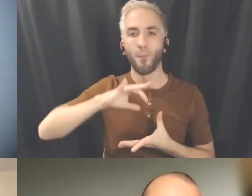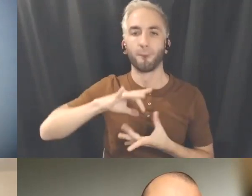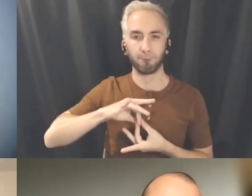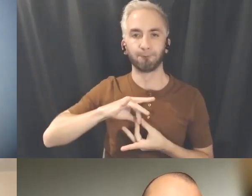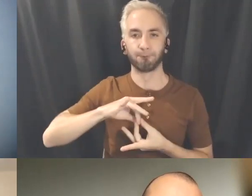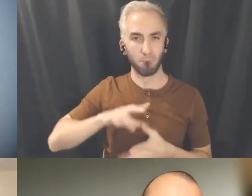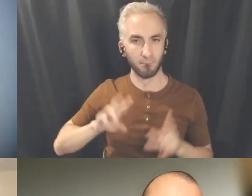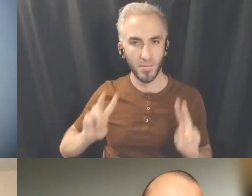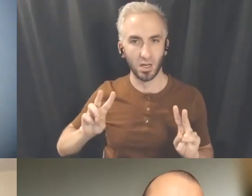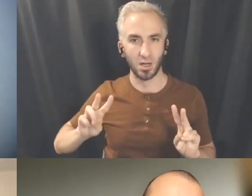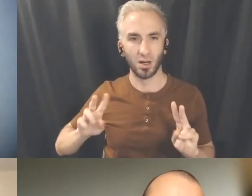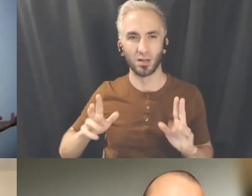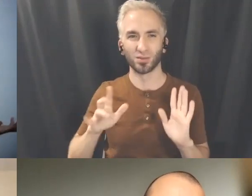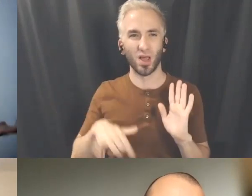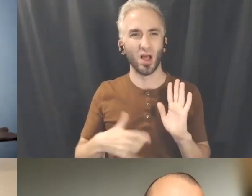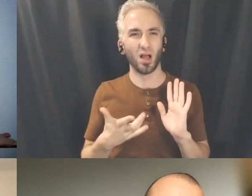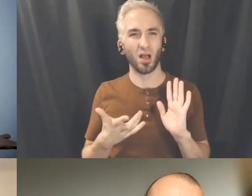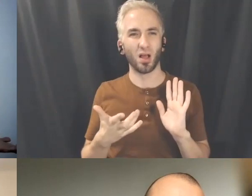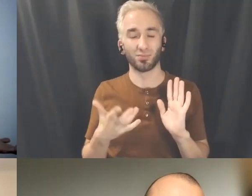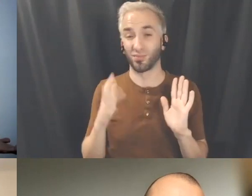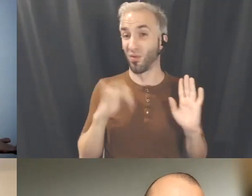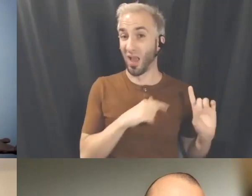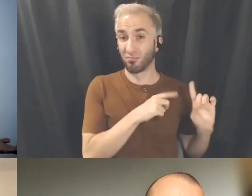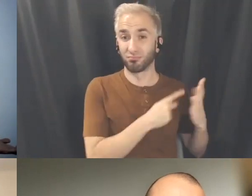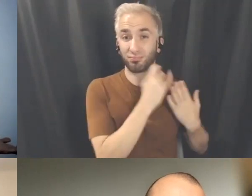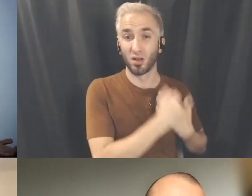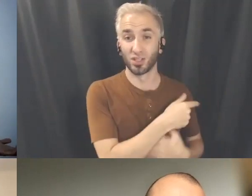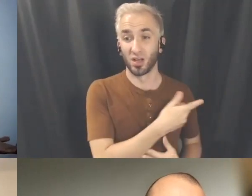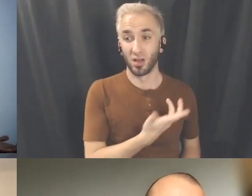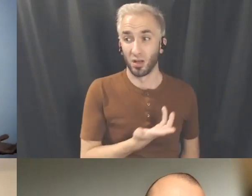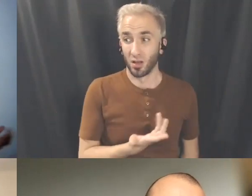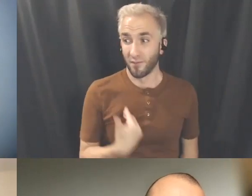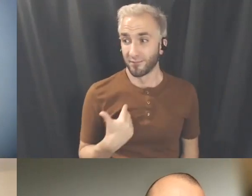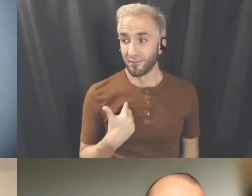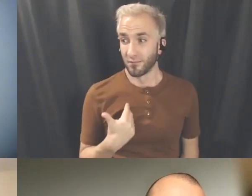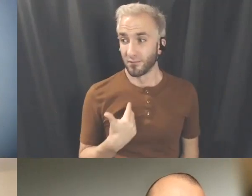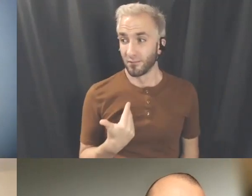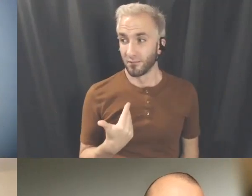you know when I create things, with this project we we're not spending a lot of money.